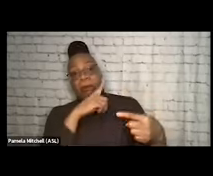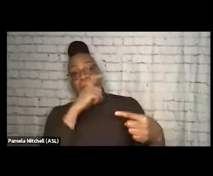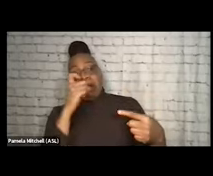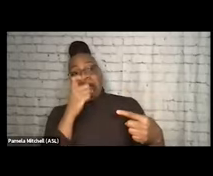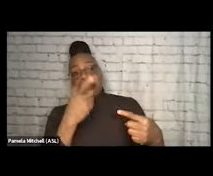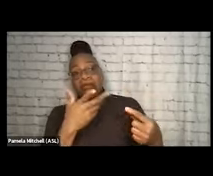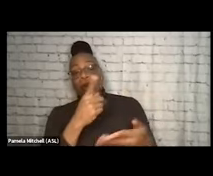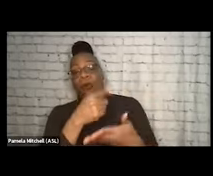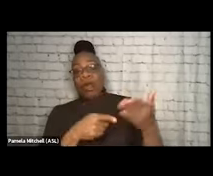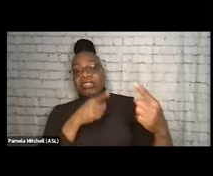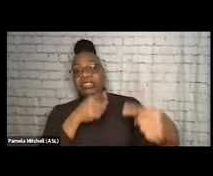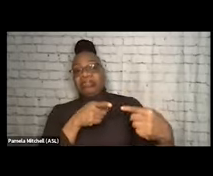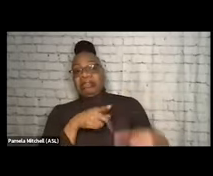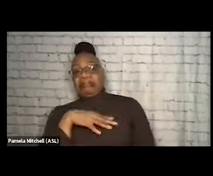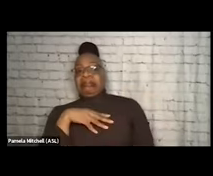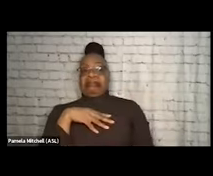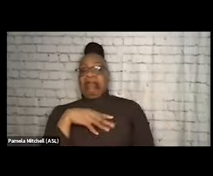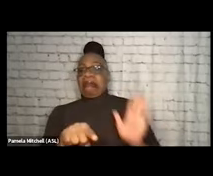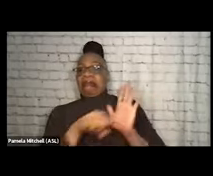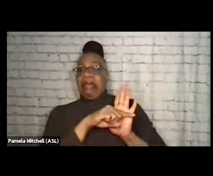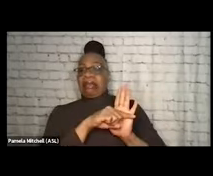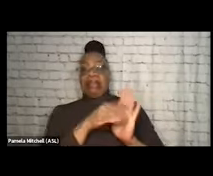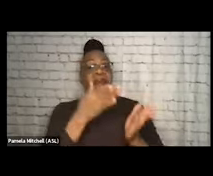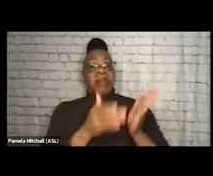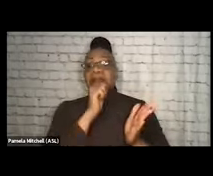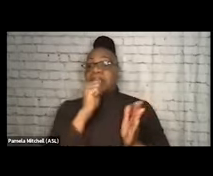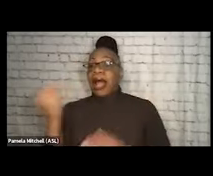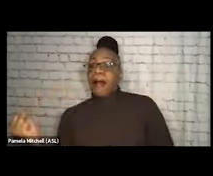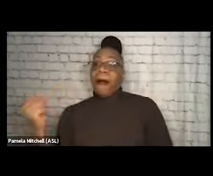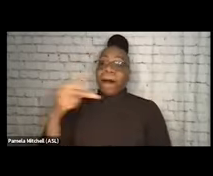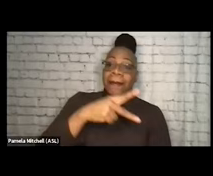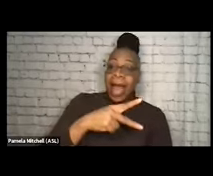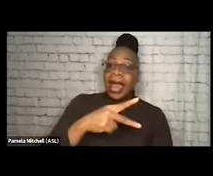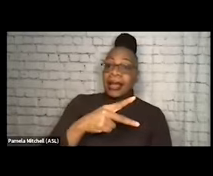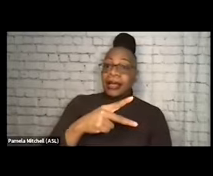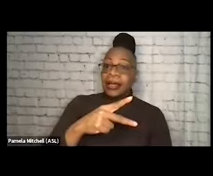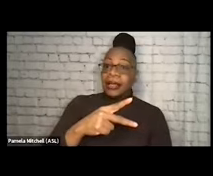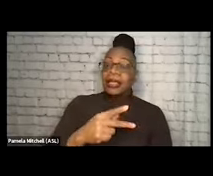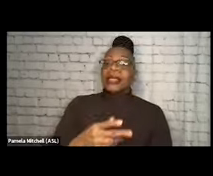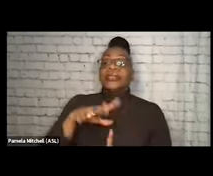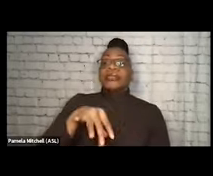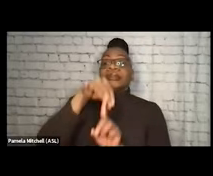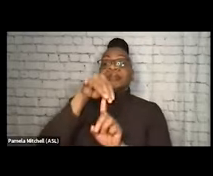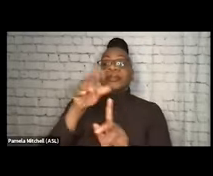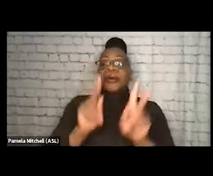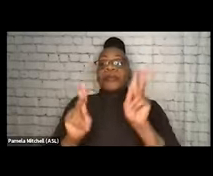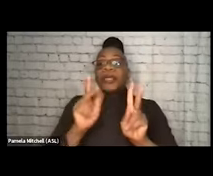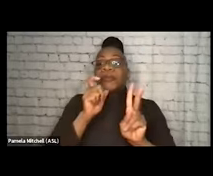you might not return. You might not even walk through that door in the first place. And that's what we see play out, especially with people with substance use disorder.